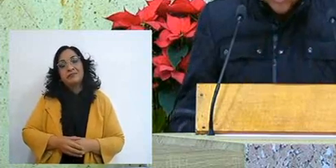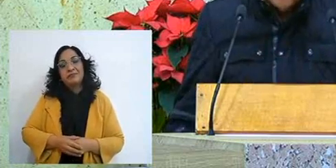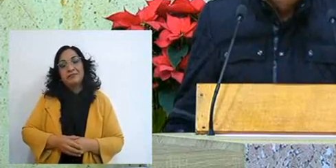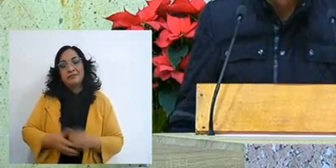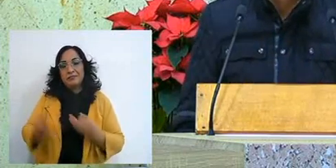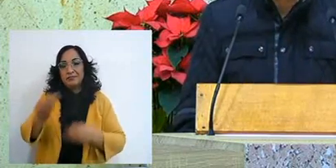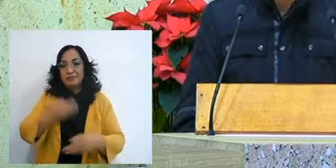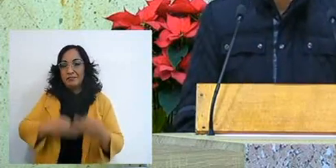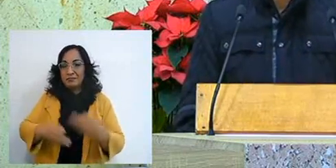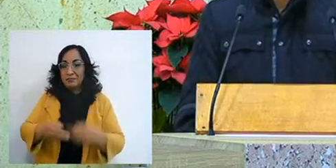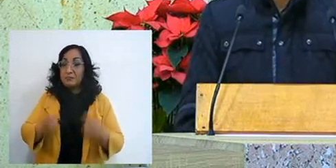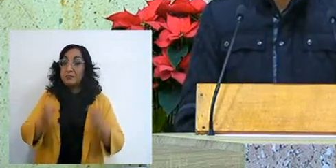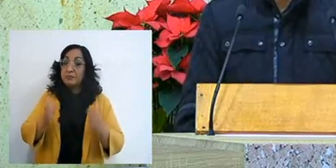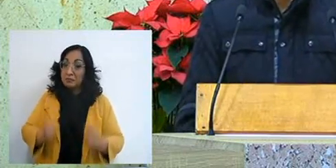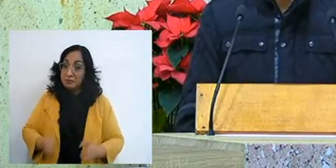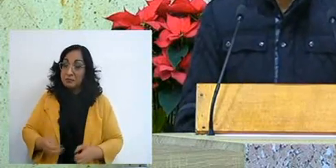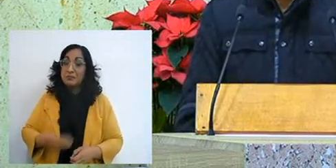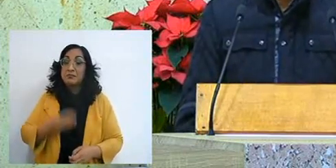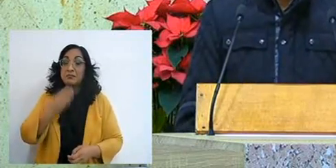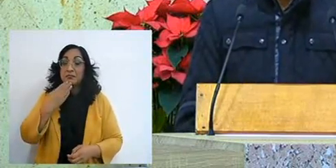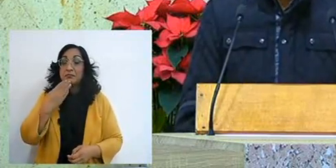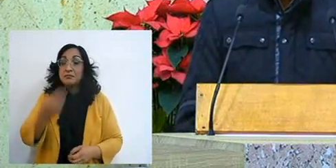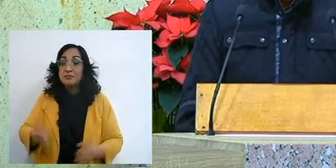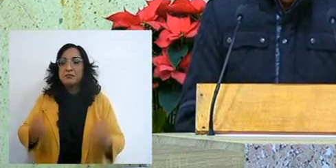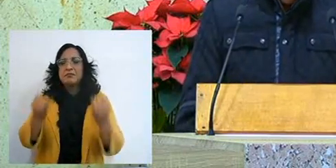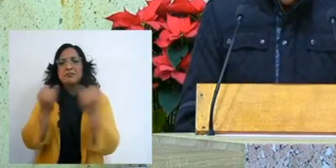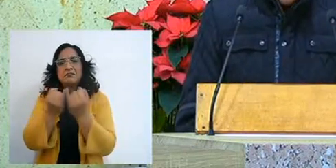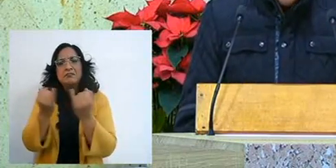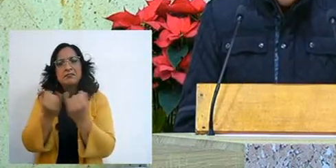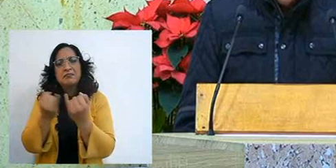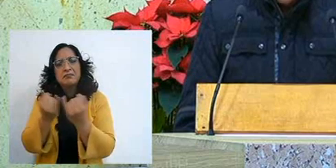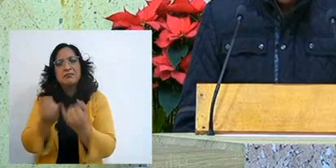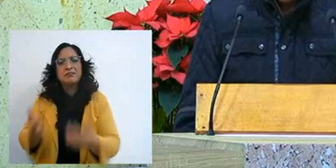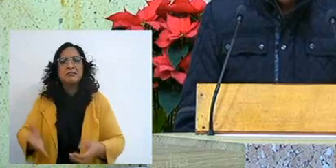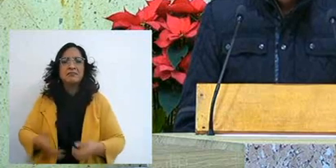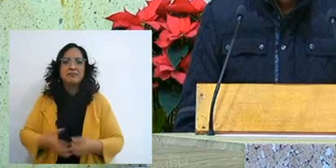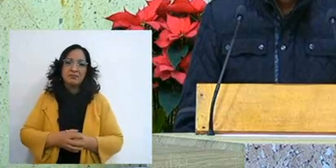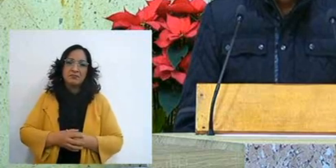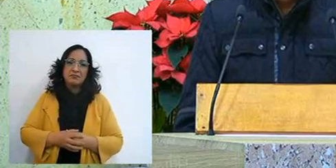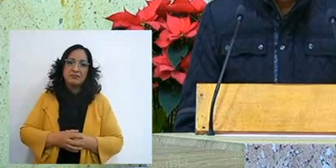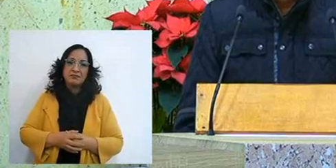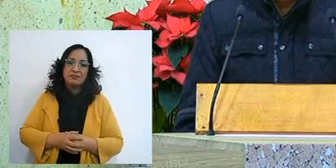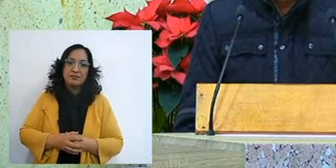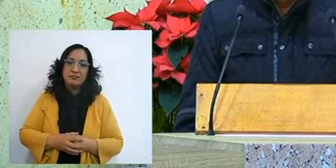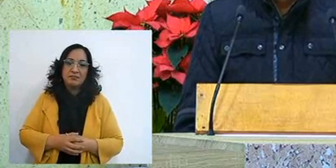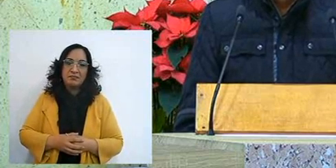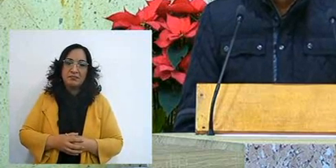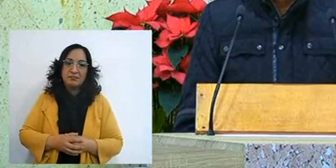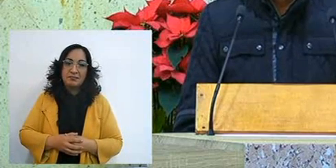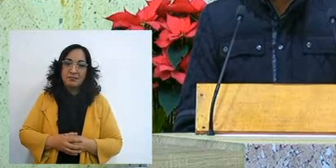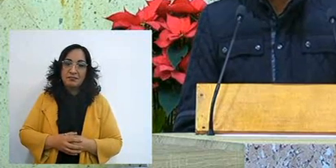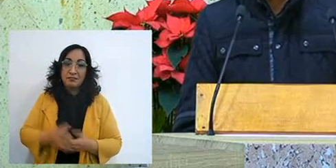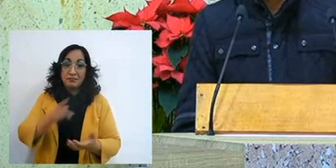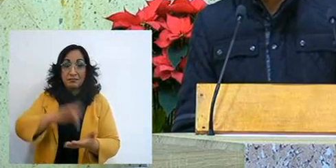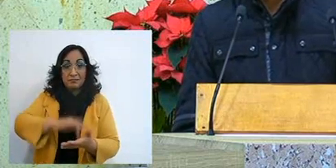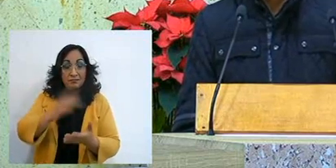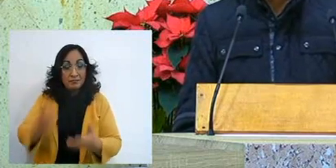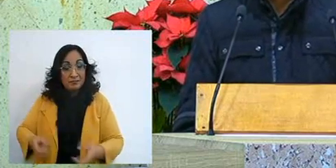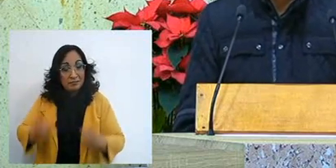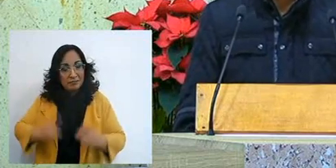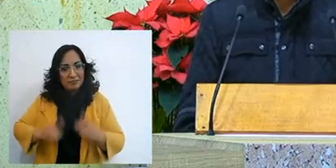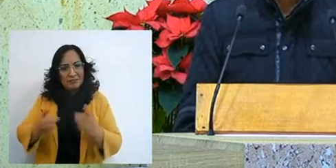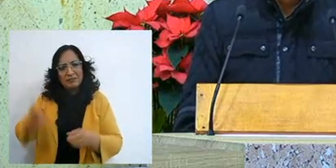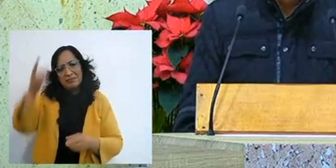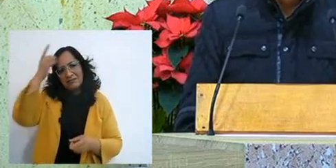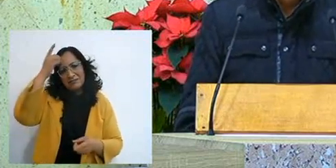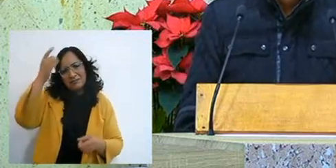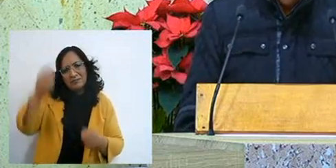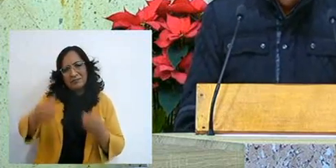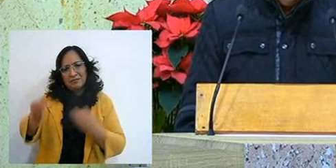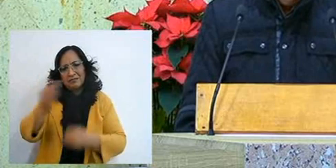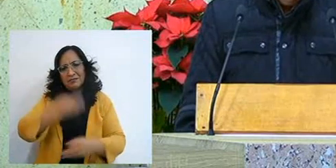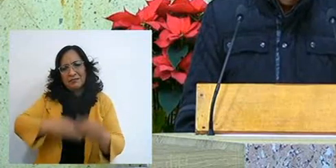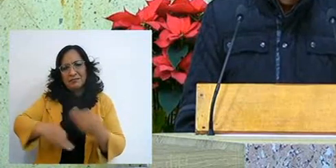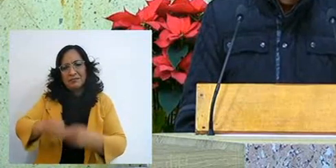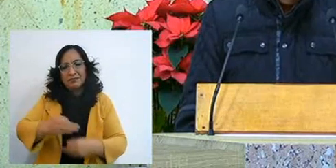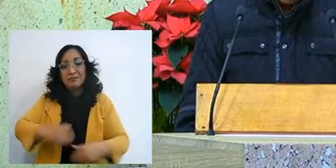everything is going, everyone will be fine and I also thank God for what he has done to my children,